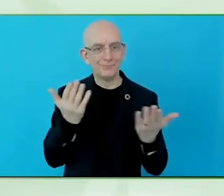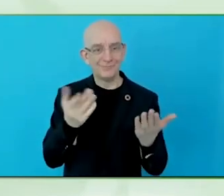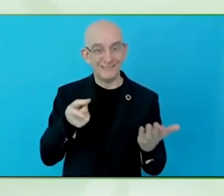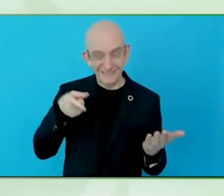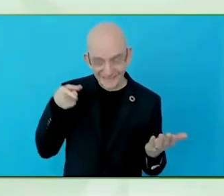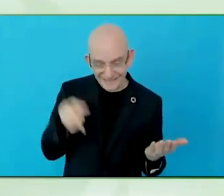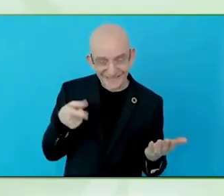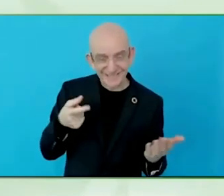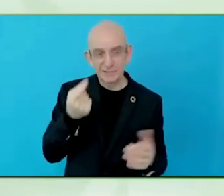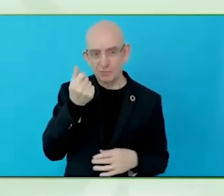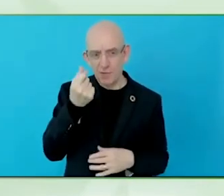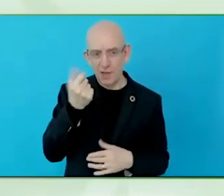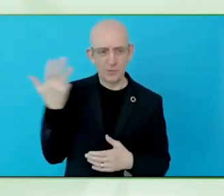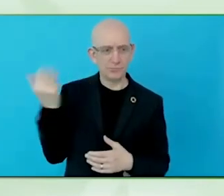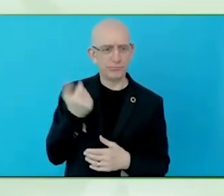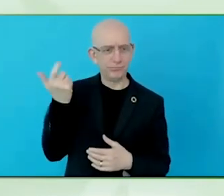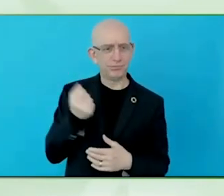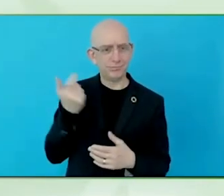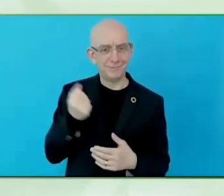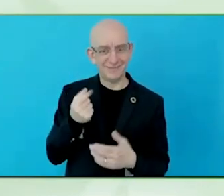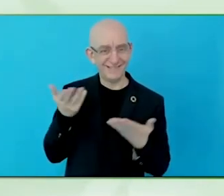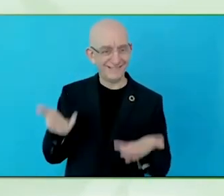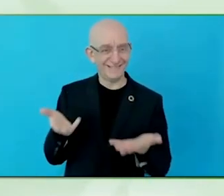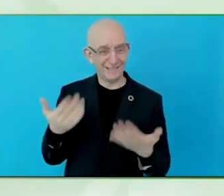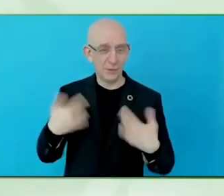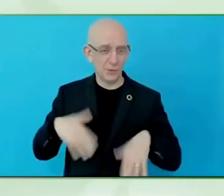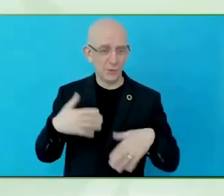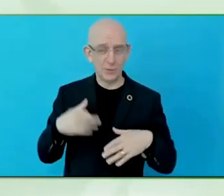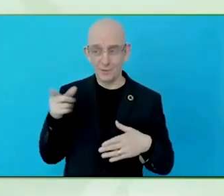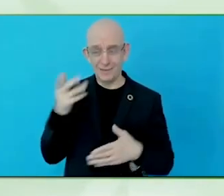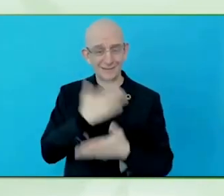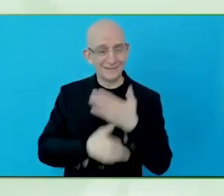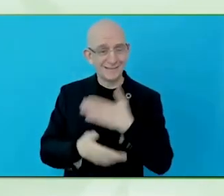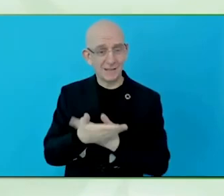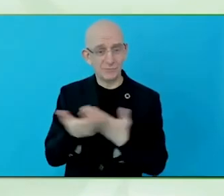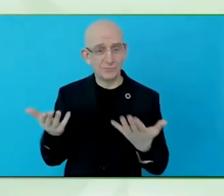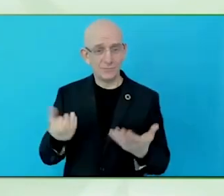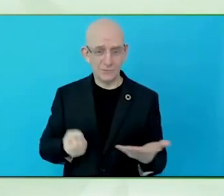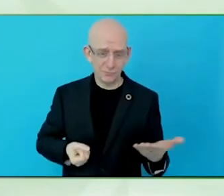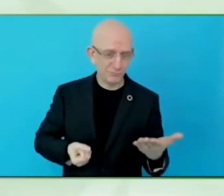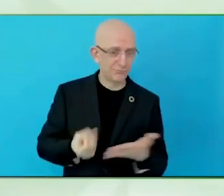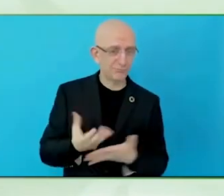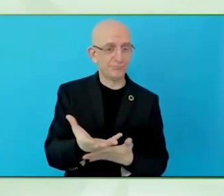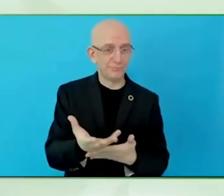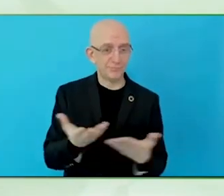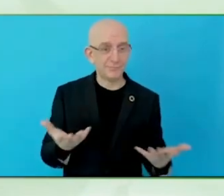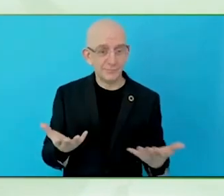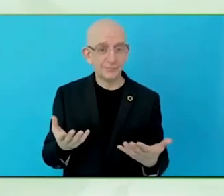is the bank account money! You can have this money in your bank account too! Thank you very much.